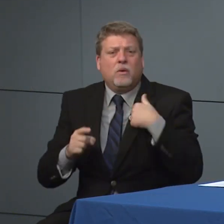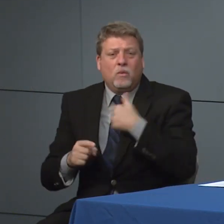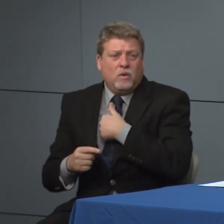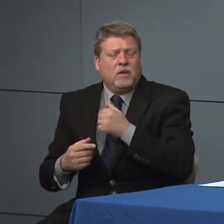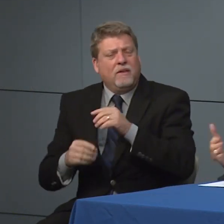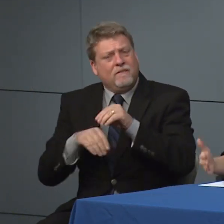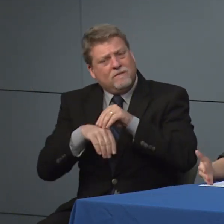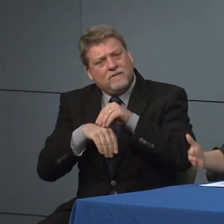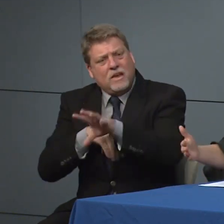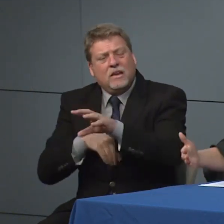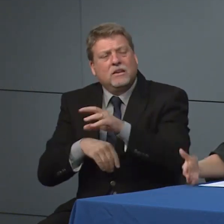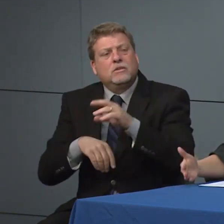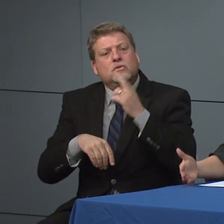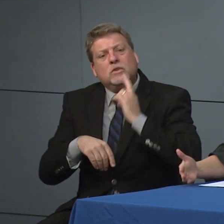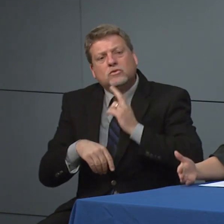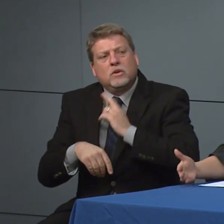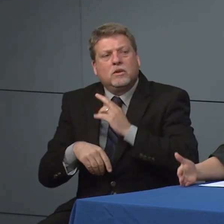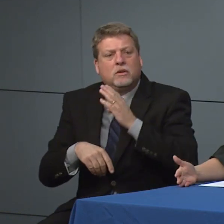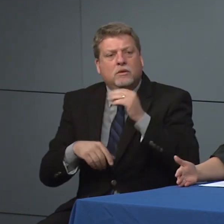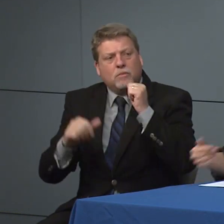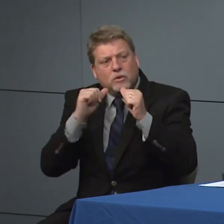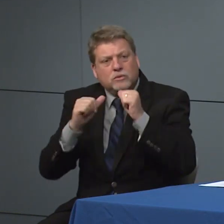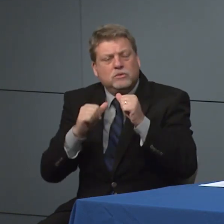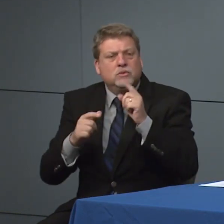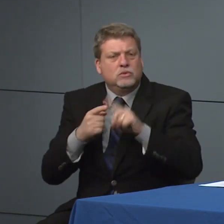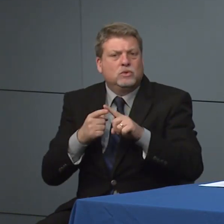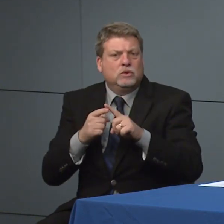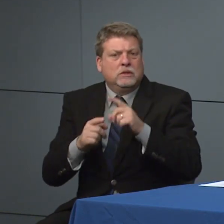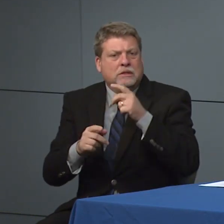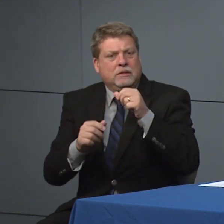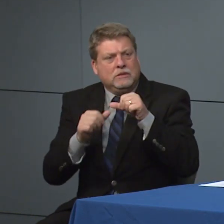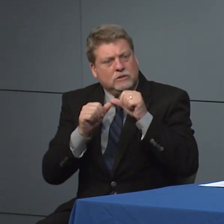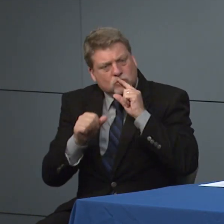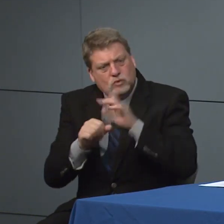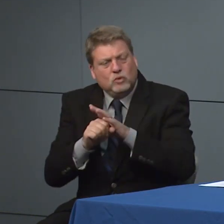bars to really have that social distancing even if people are eating.